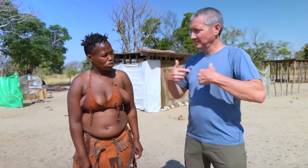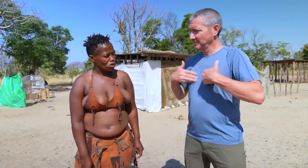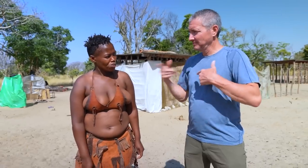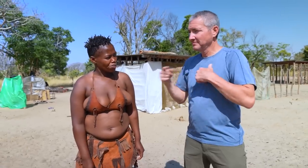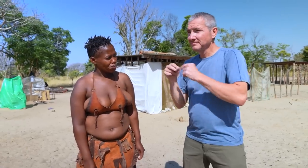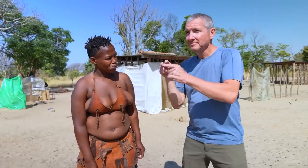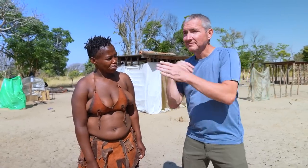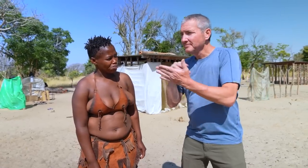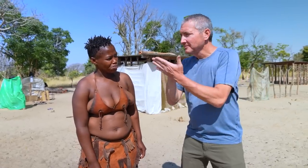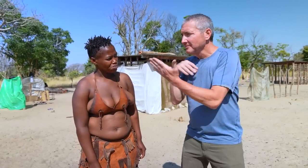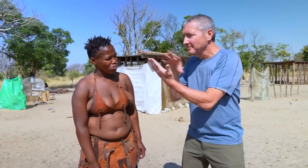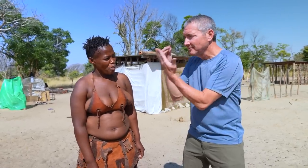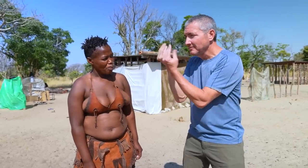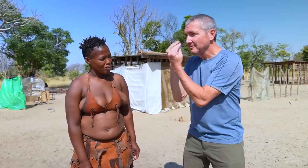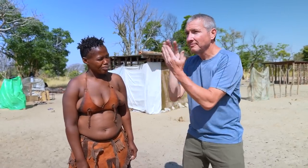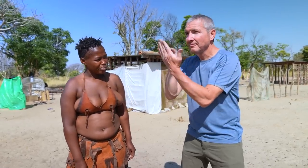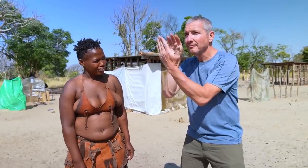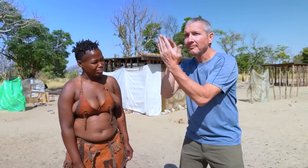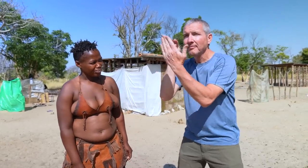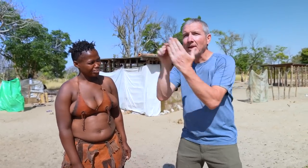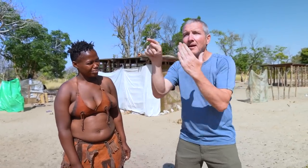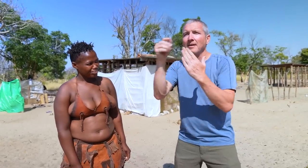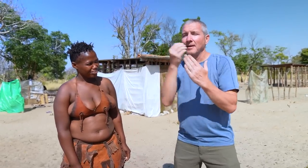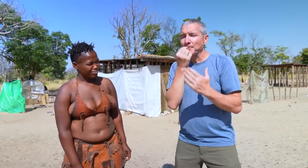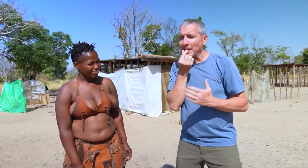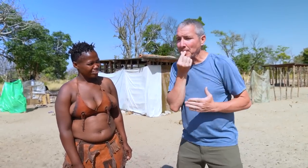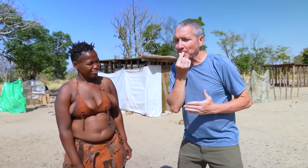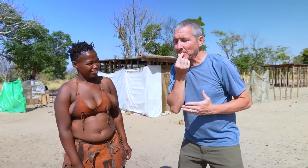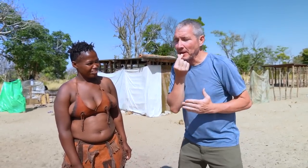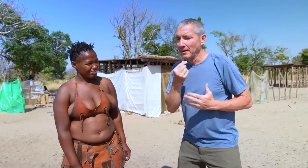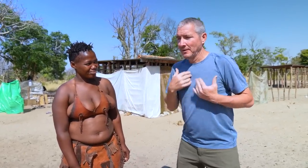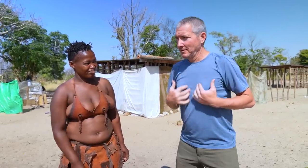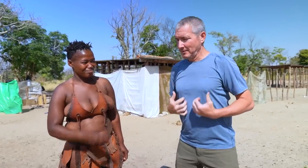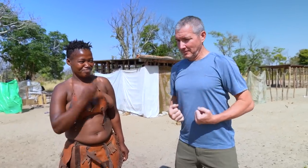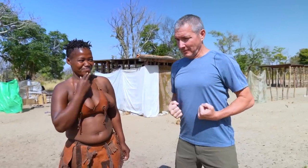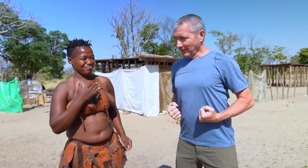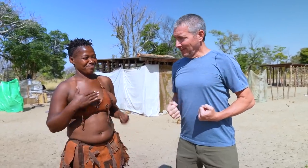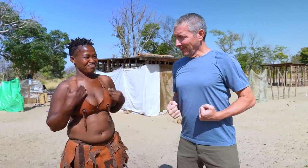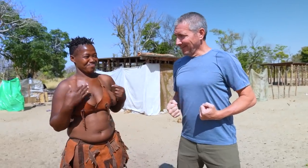I’m happy I was able to learn so much from you today. Now I’m nice and strong from those seeds!